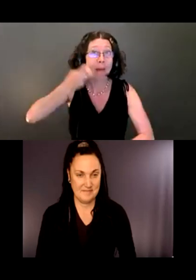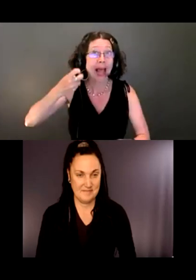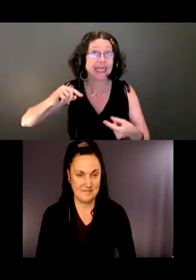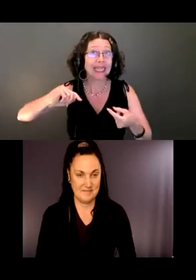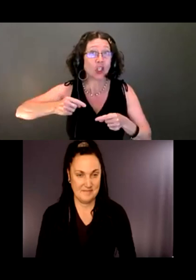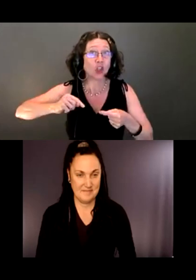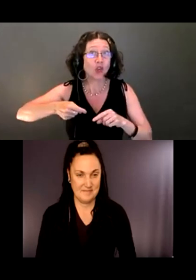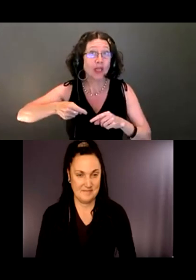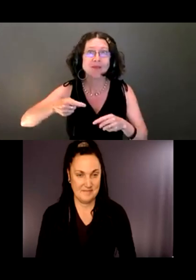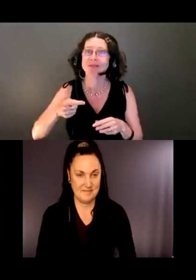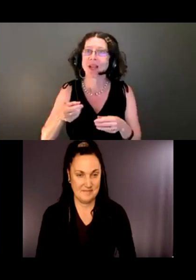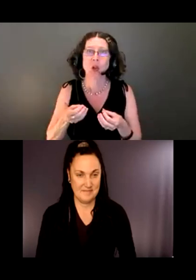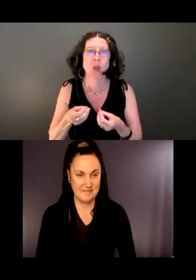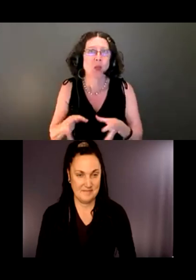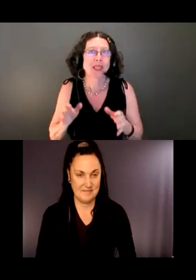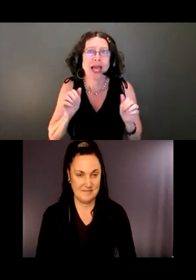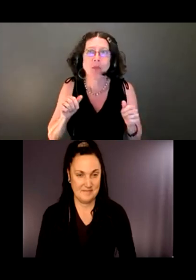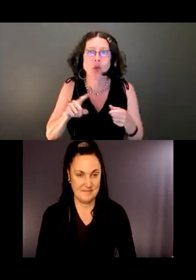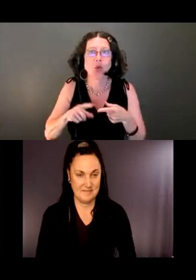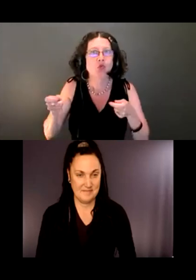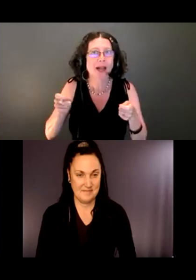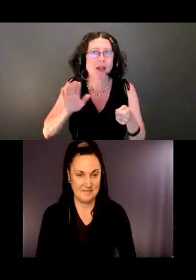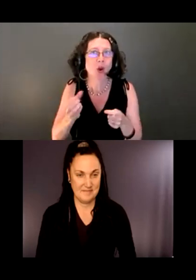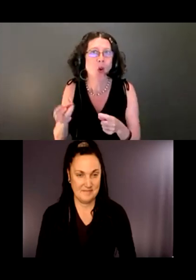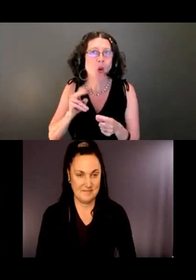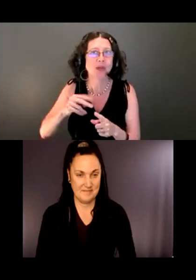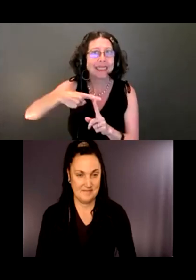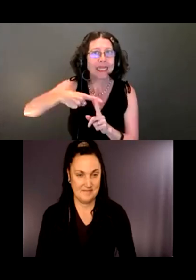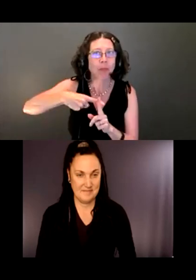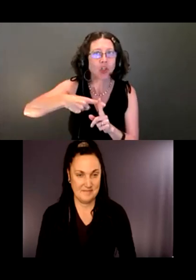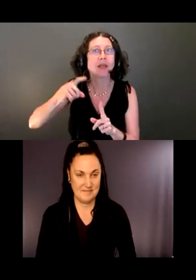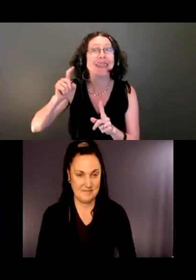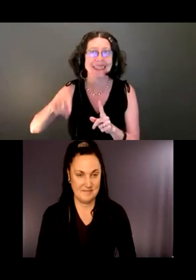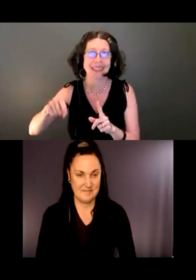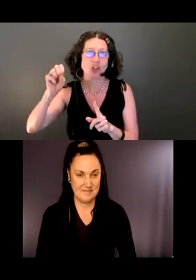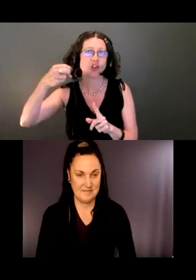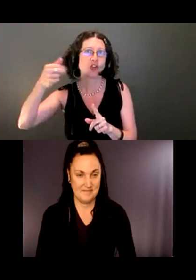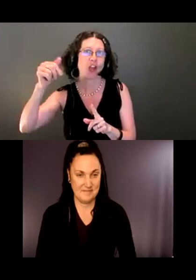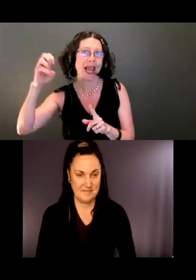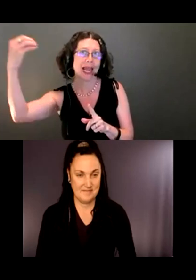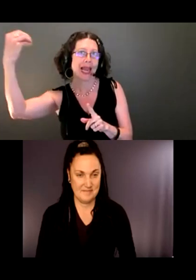lose the ability to regulate their temperature very well and to sweat. They need shade, so people need to know where the shade is,